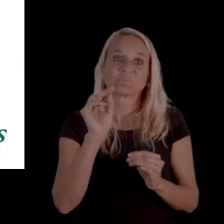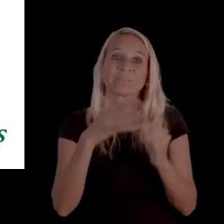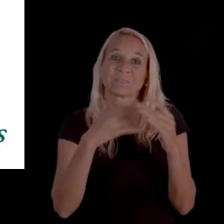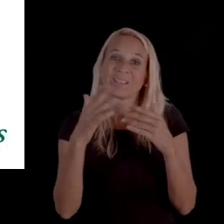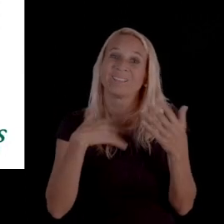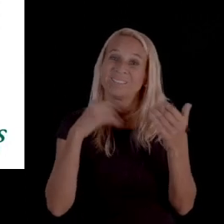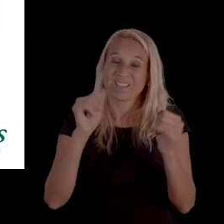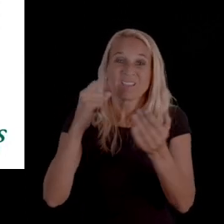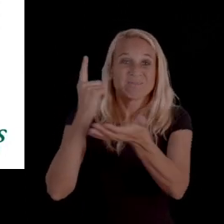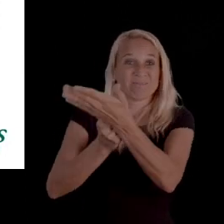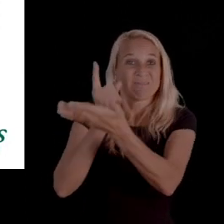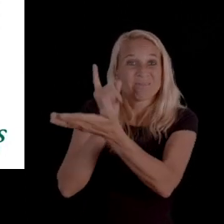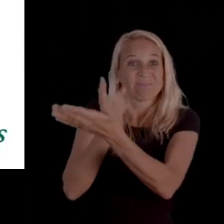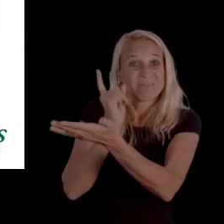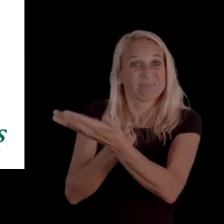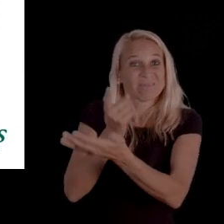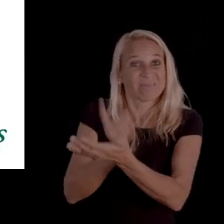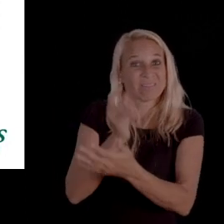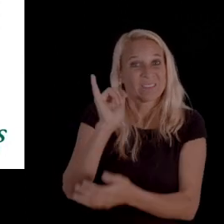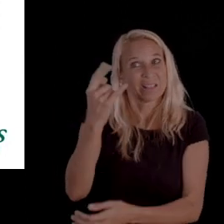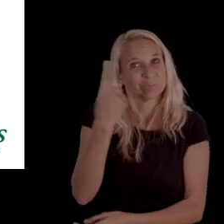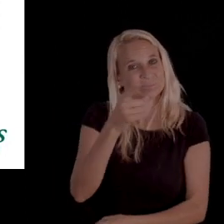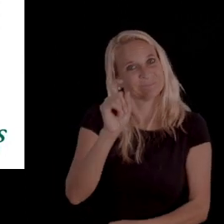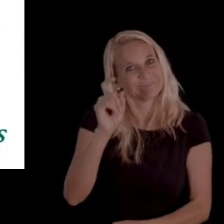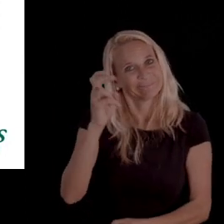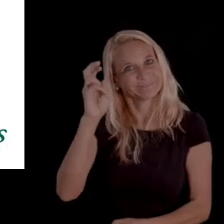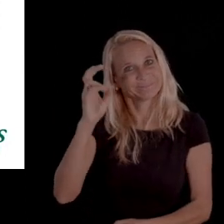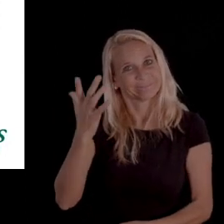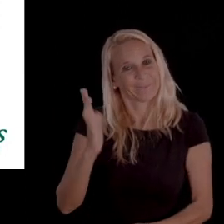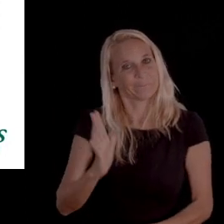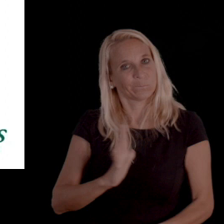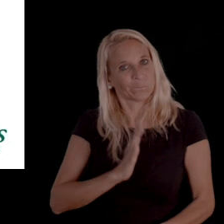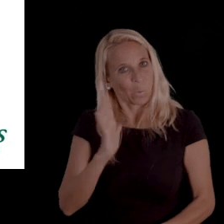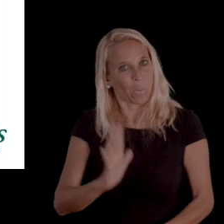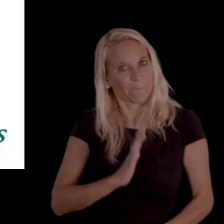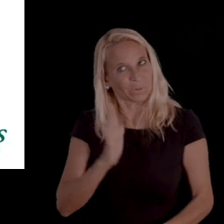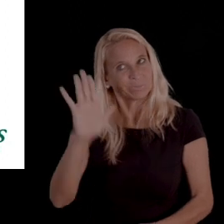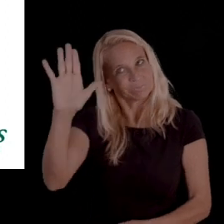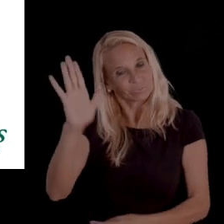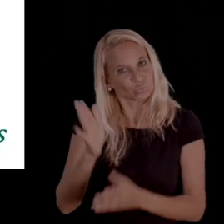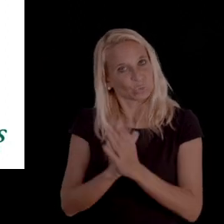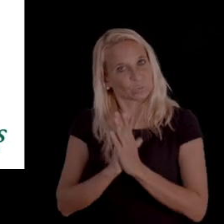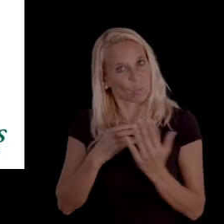although we would argue that it should be, it's something that you have to formally request.